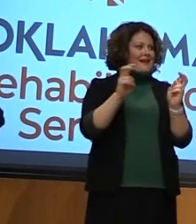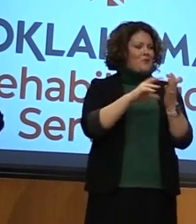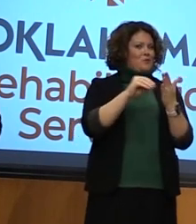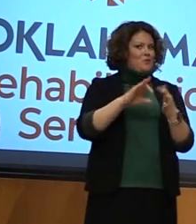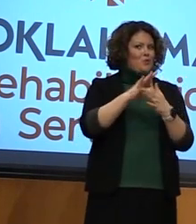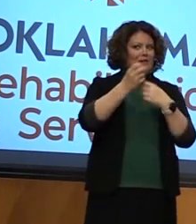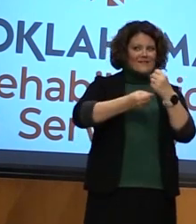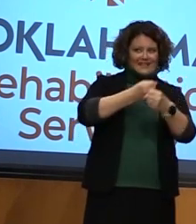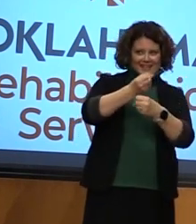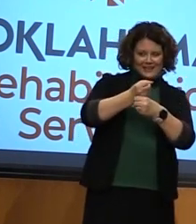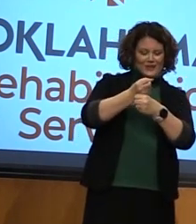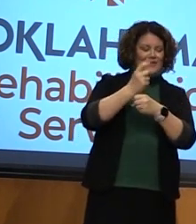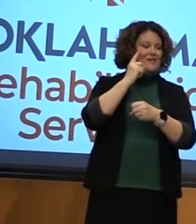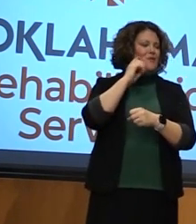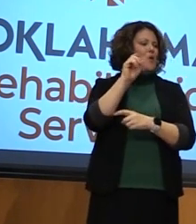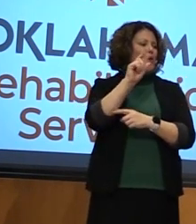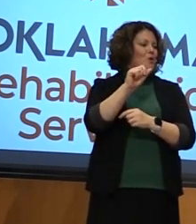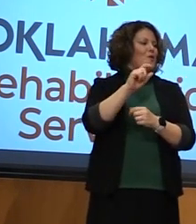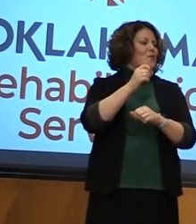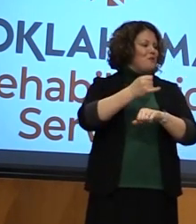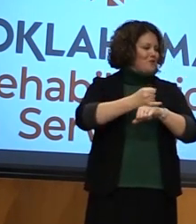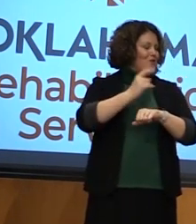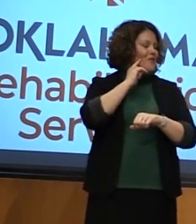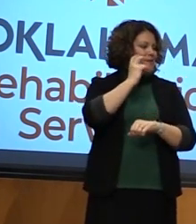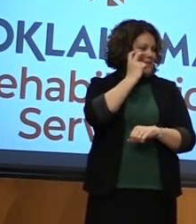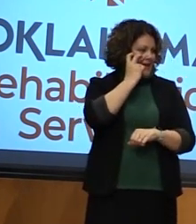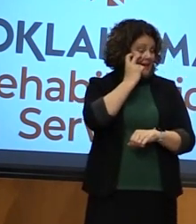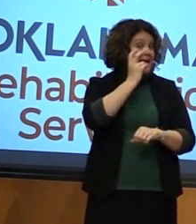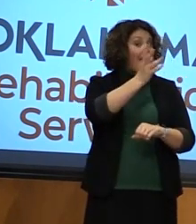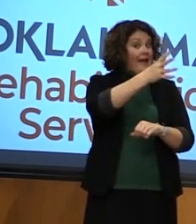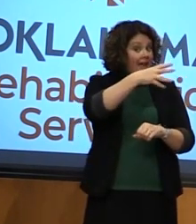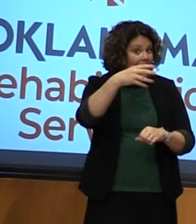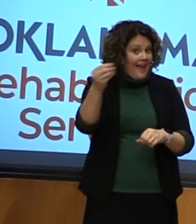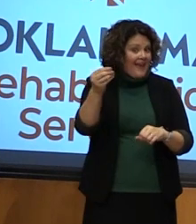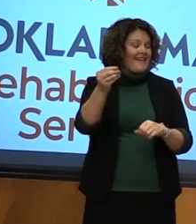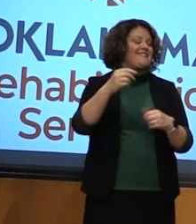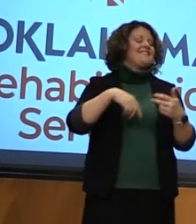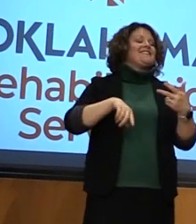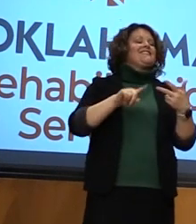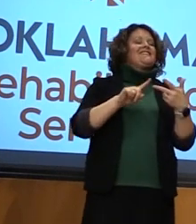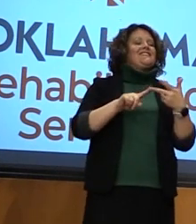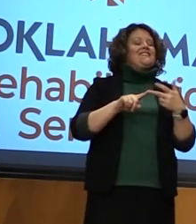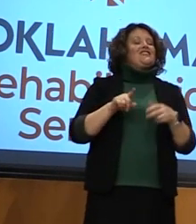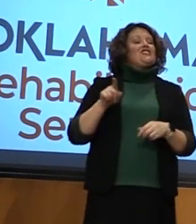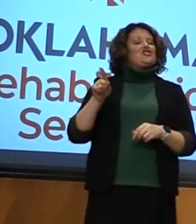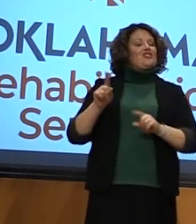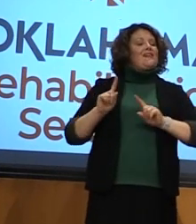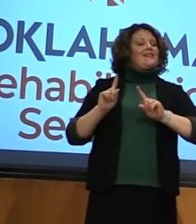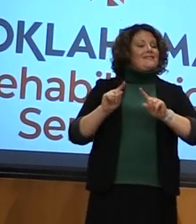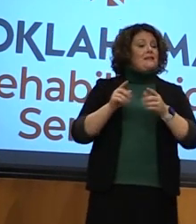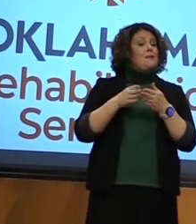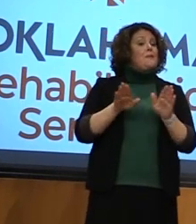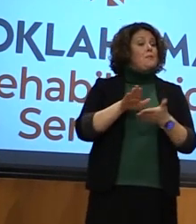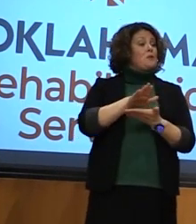the Year for the Oklahoma School for the Blind, and whereas, Abigail Norton attended public school but